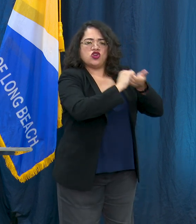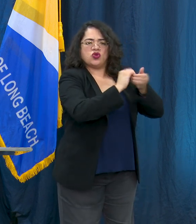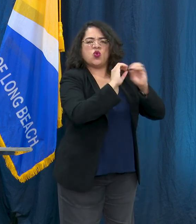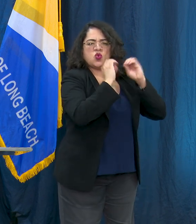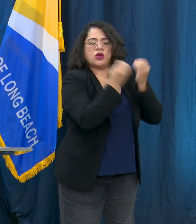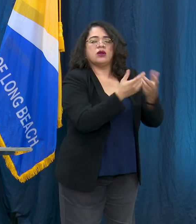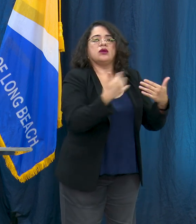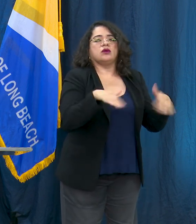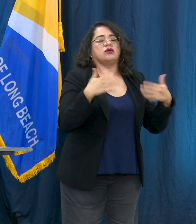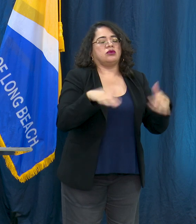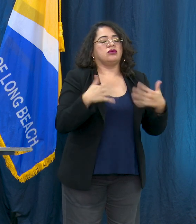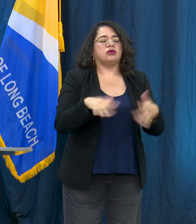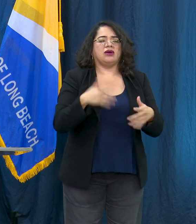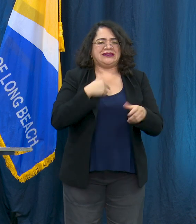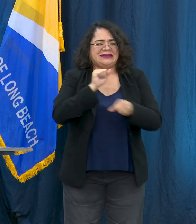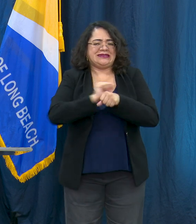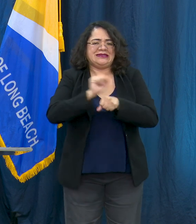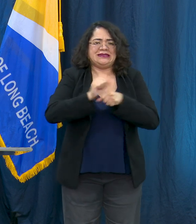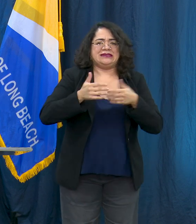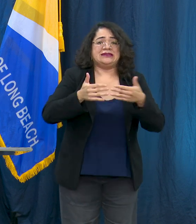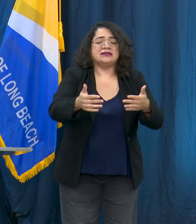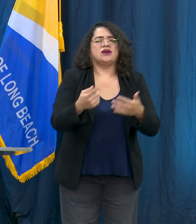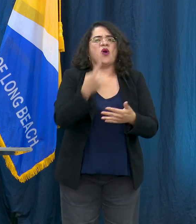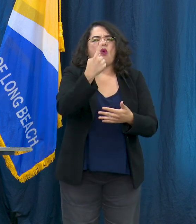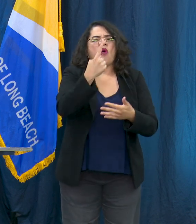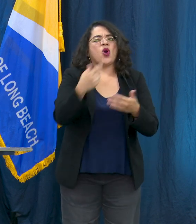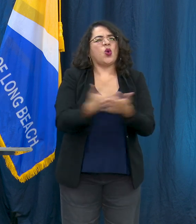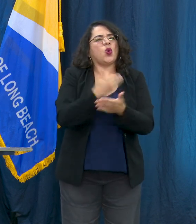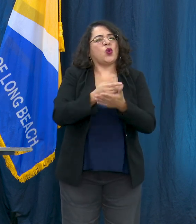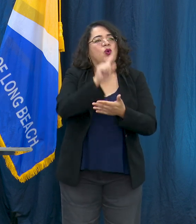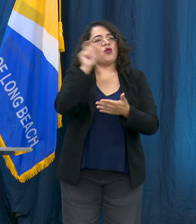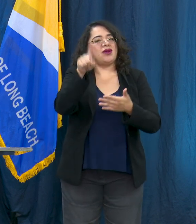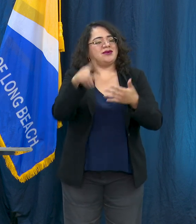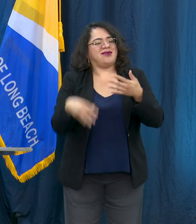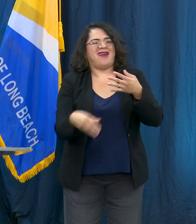we did add a question to the homeless survey and we asked them what was the